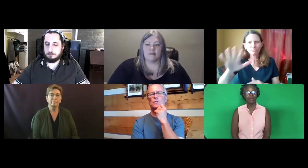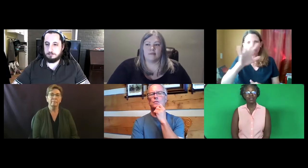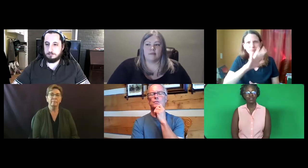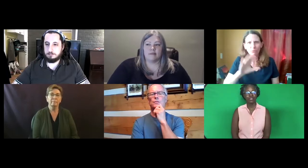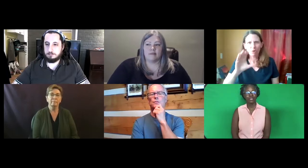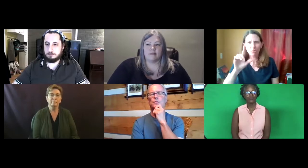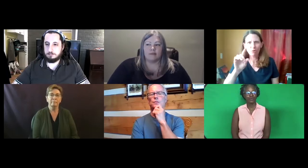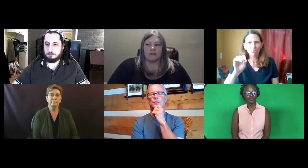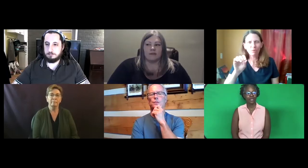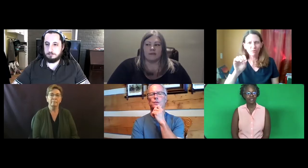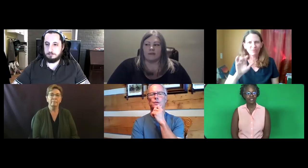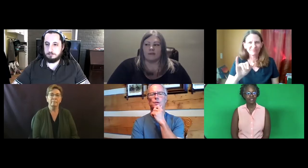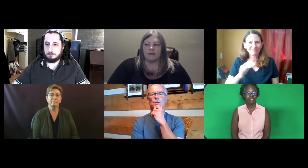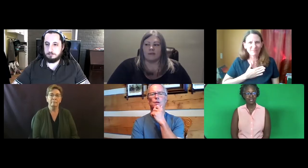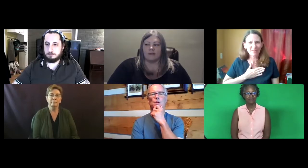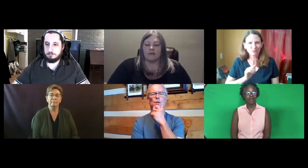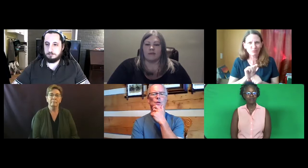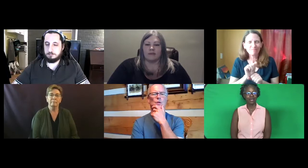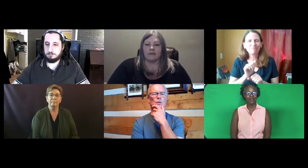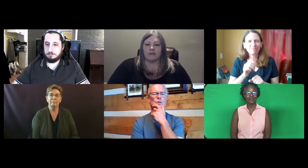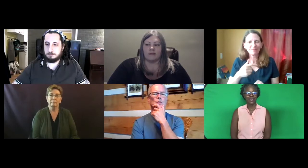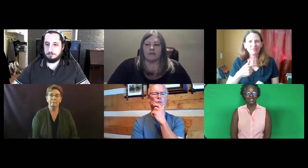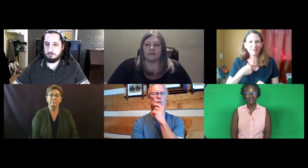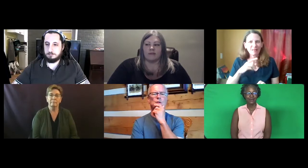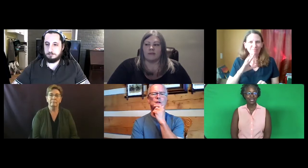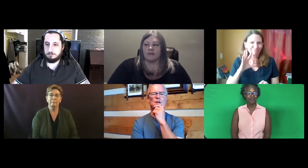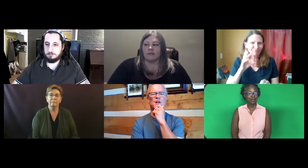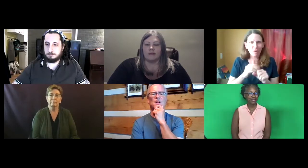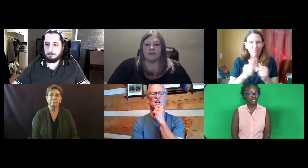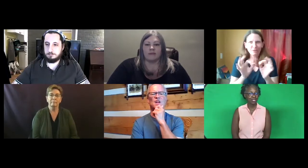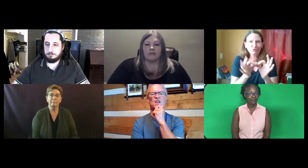And also in rural areas of the State of Colorado. So that's my position.